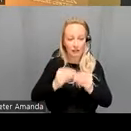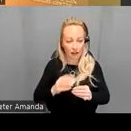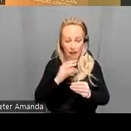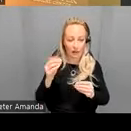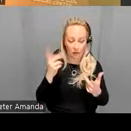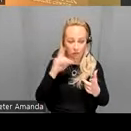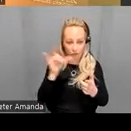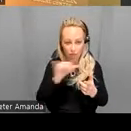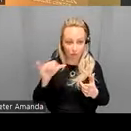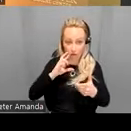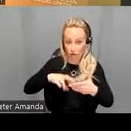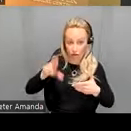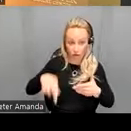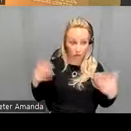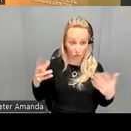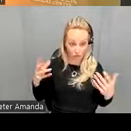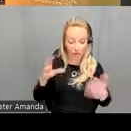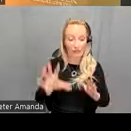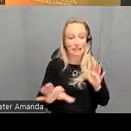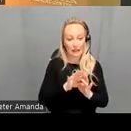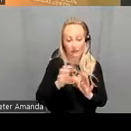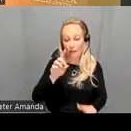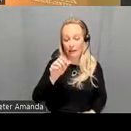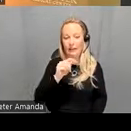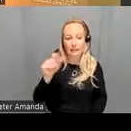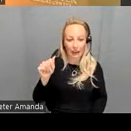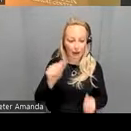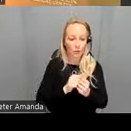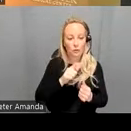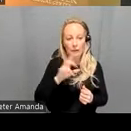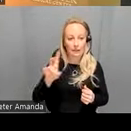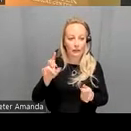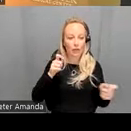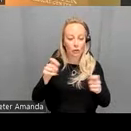here are the results so here's a discovery data set with 27 controls and 38 patients I should say